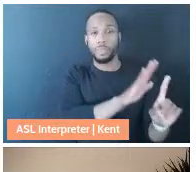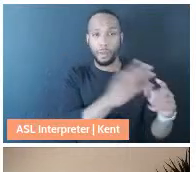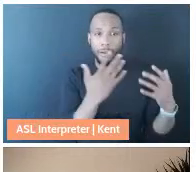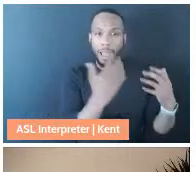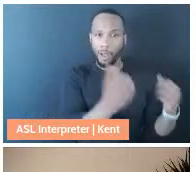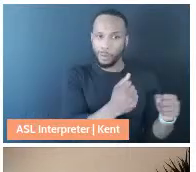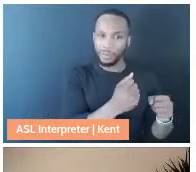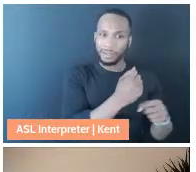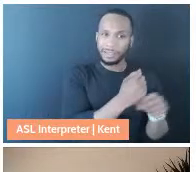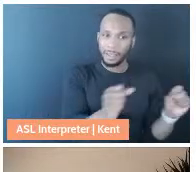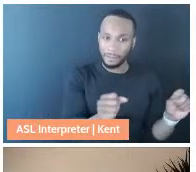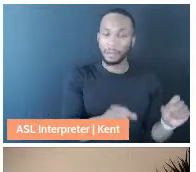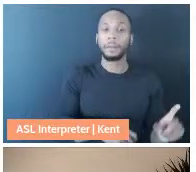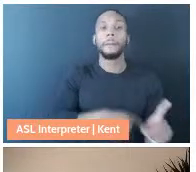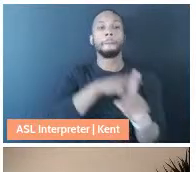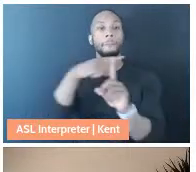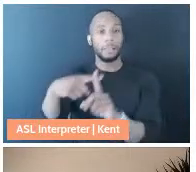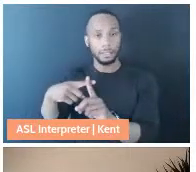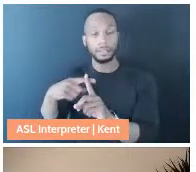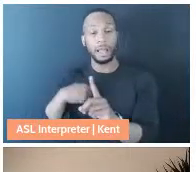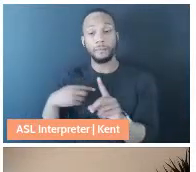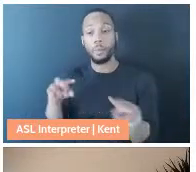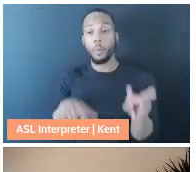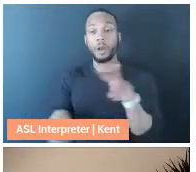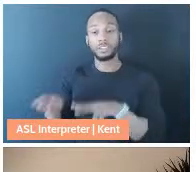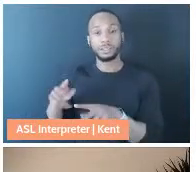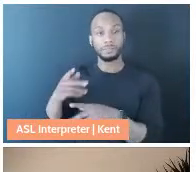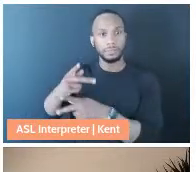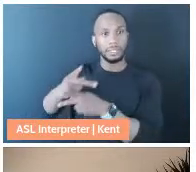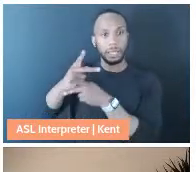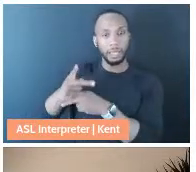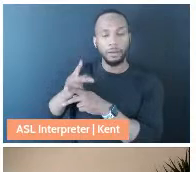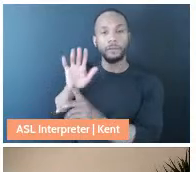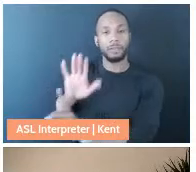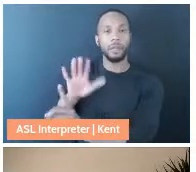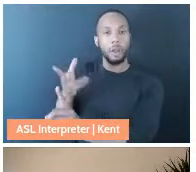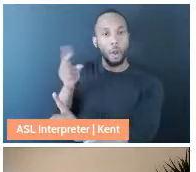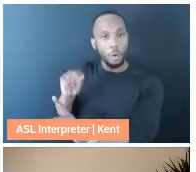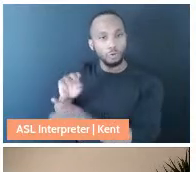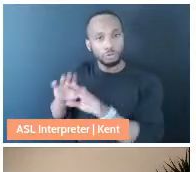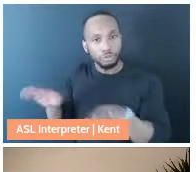also I've watched them parent their own children through school shutdowns and remote learning.